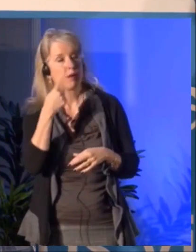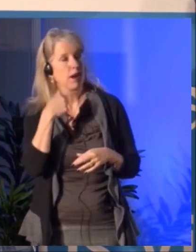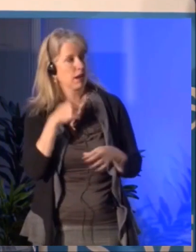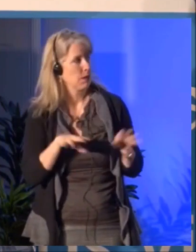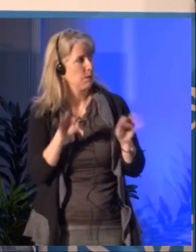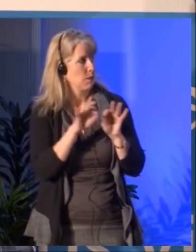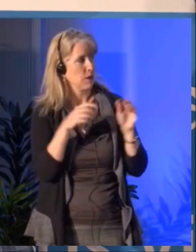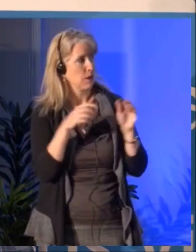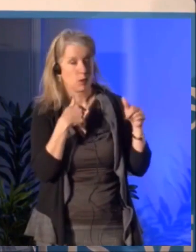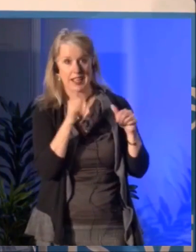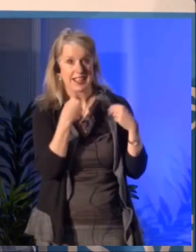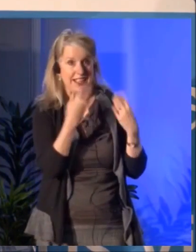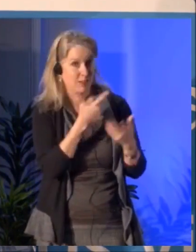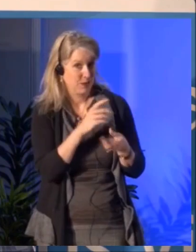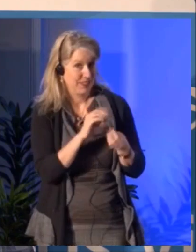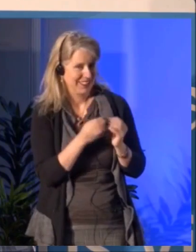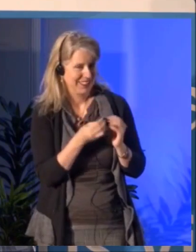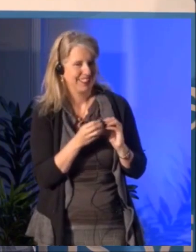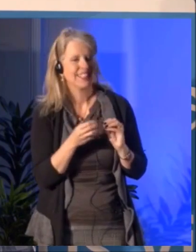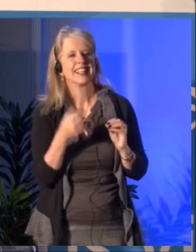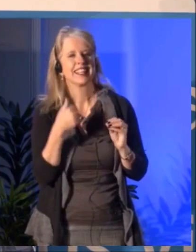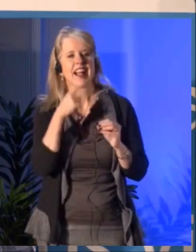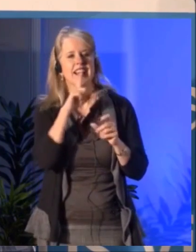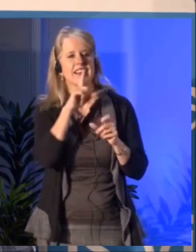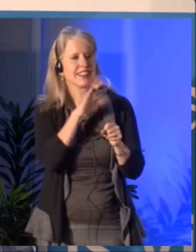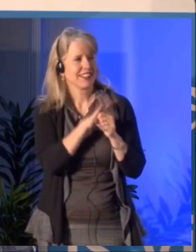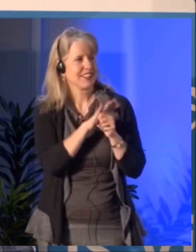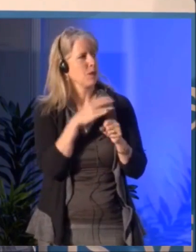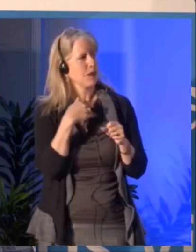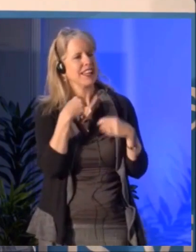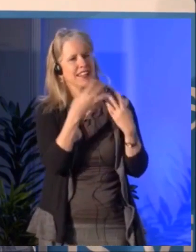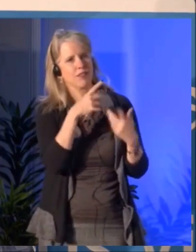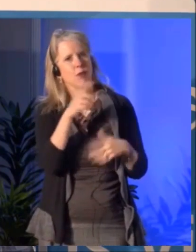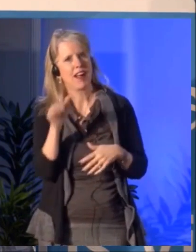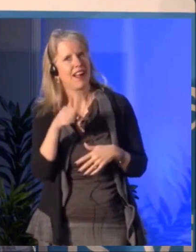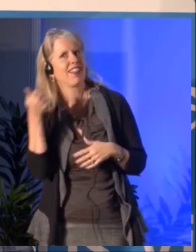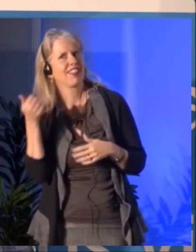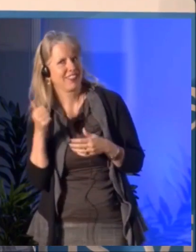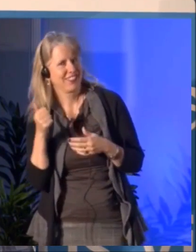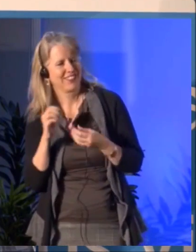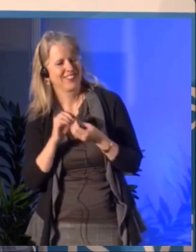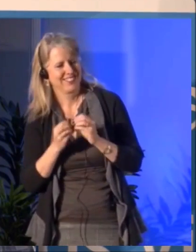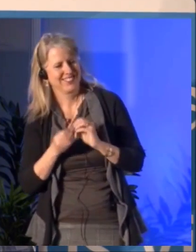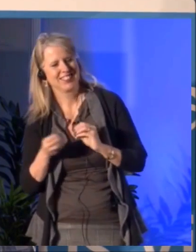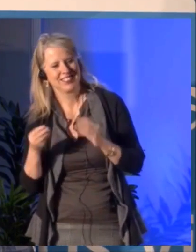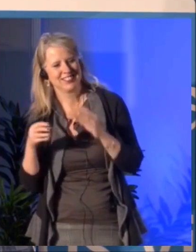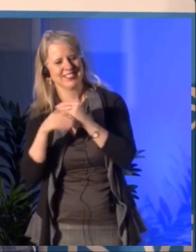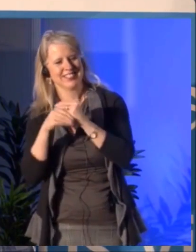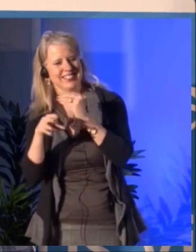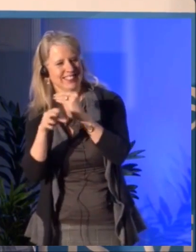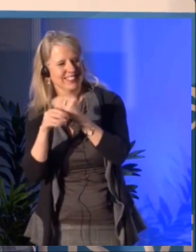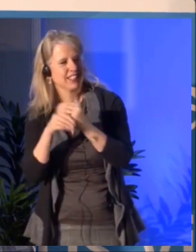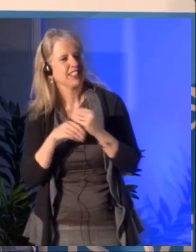In terms of the level of granting and per capita and all of that, again it's also a question of comparing, you know.